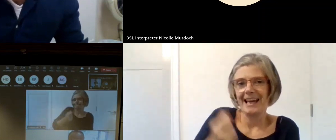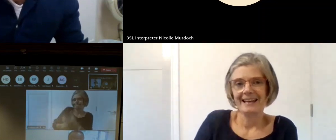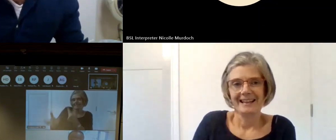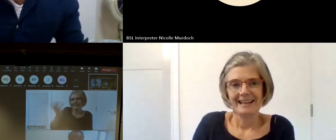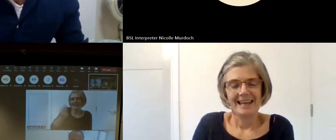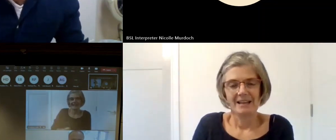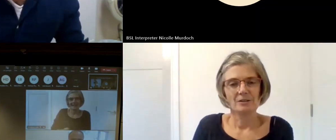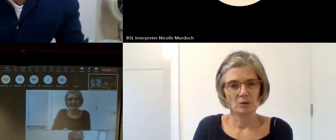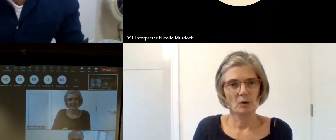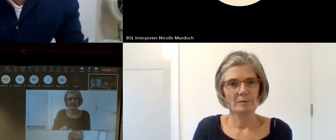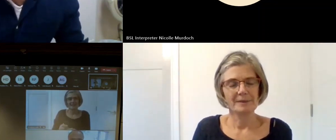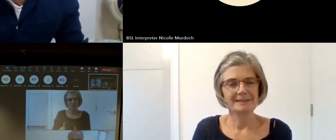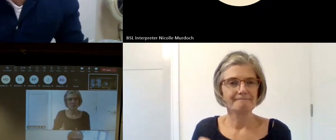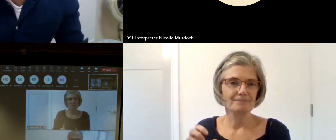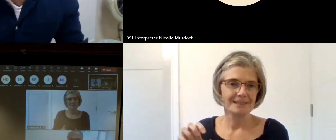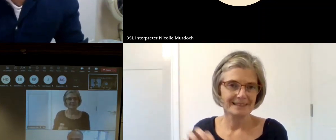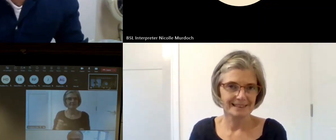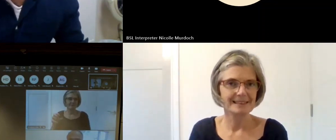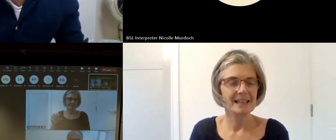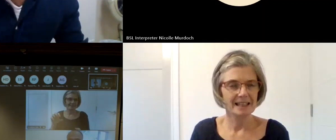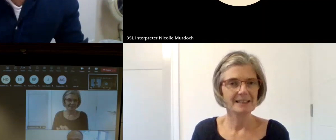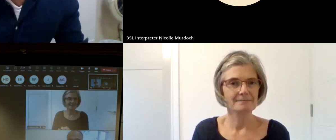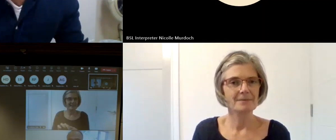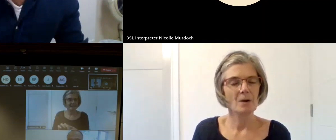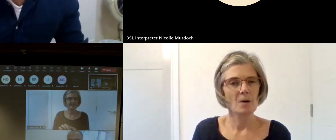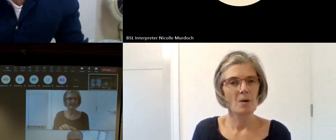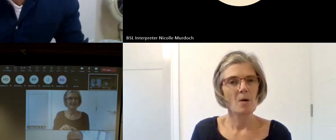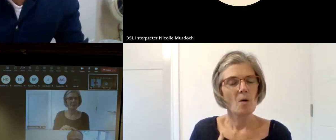for that because I think as well they said in the workshop earlier you know is a privilege as